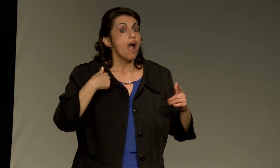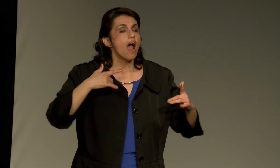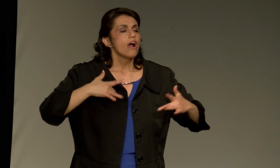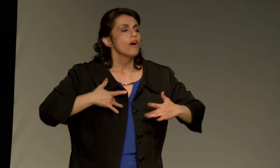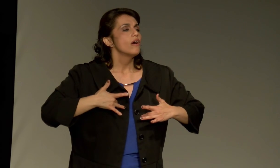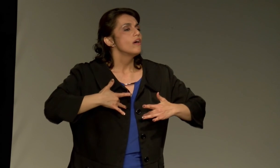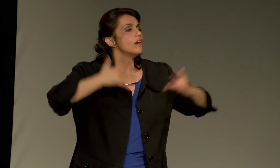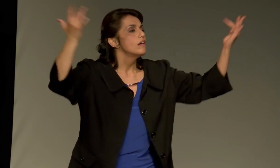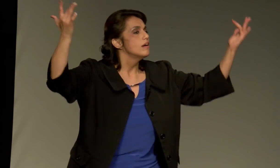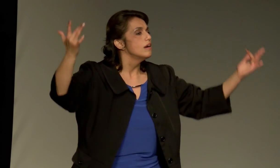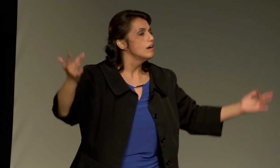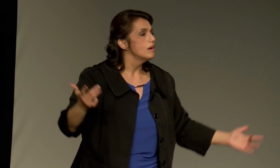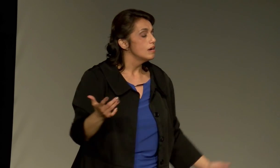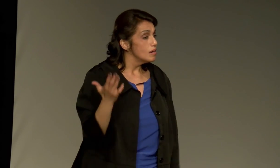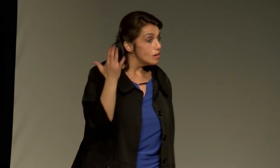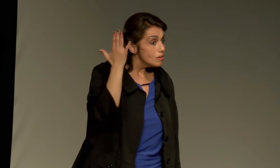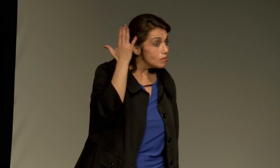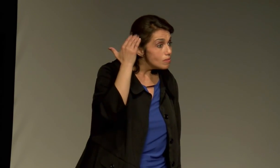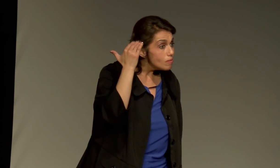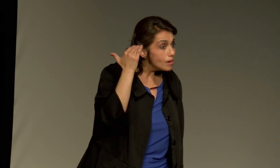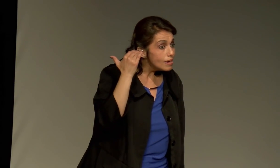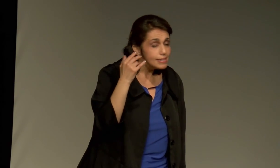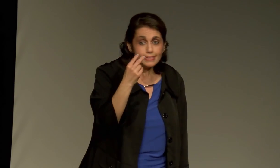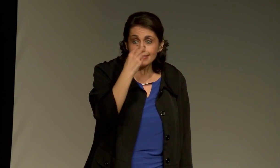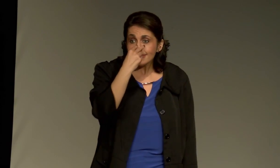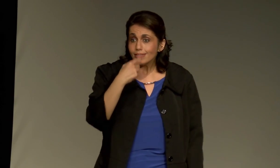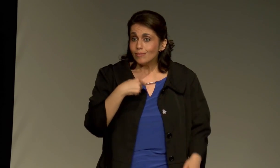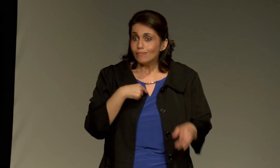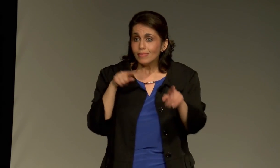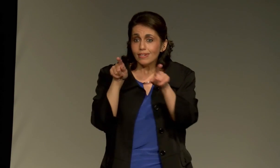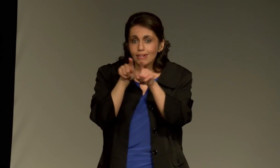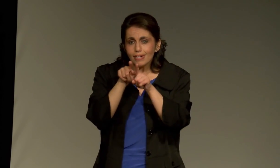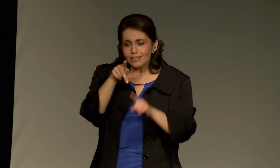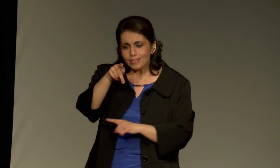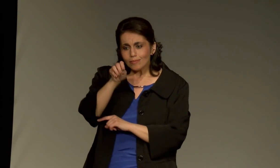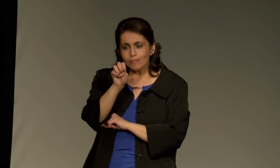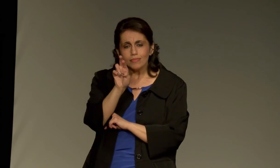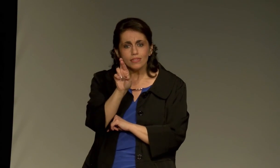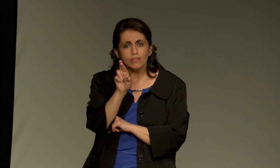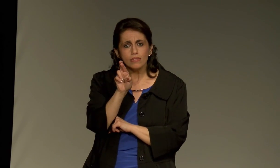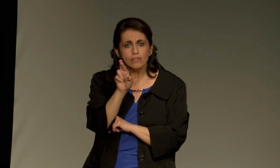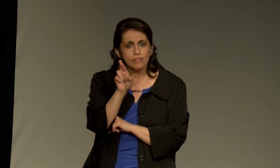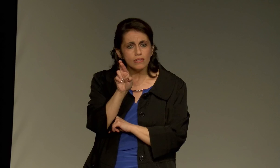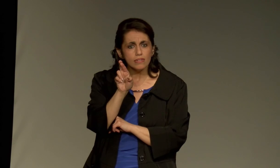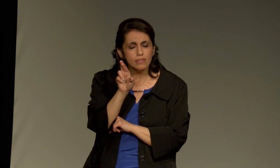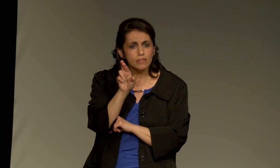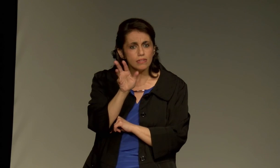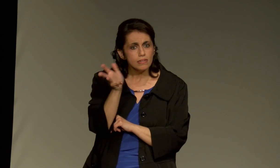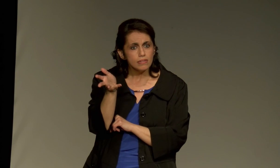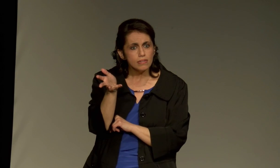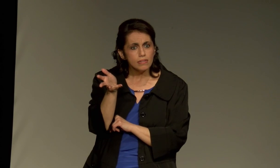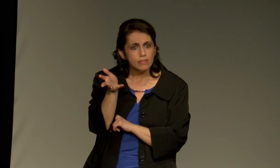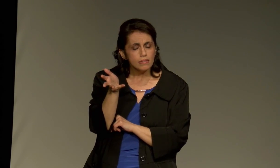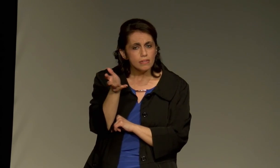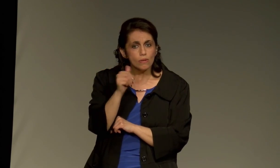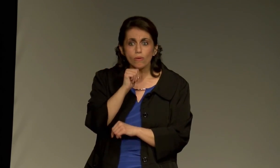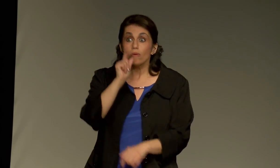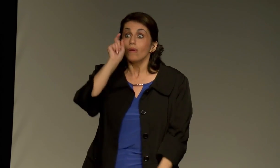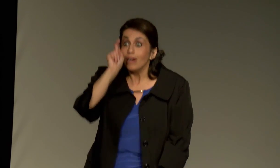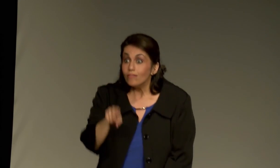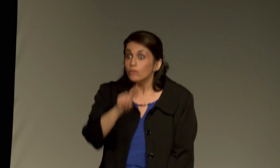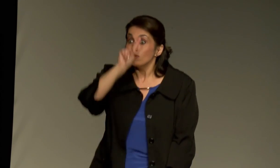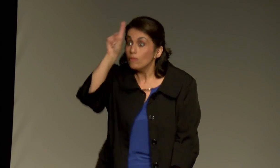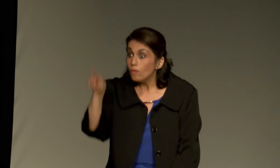And, I loved it, because that meant they saw me as a person, as a peer.